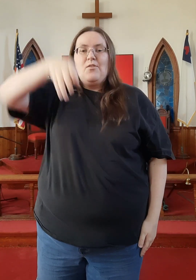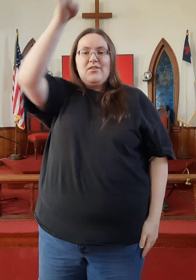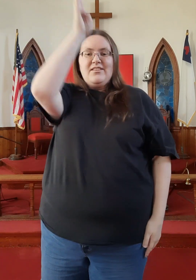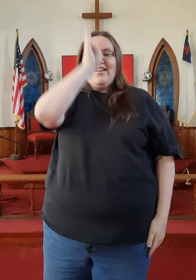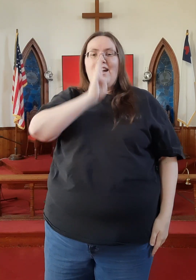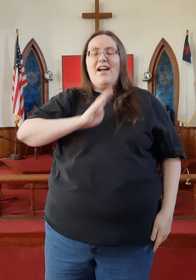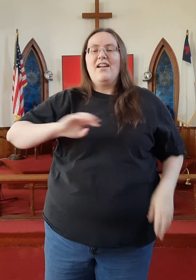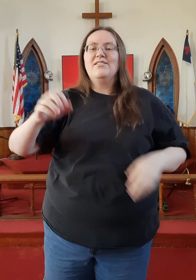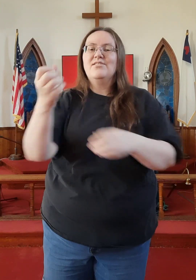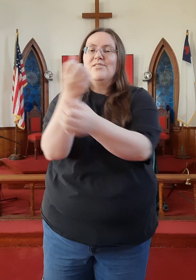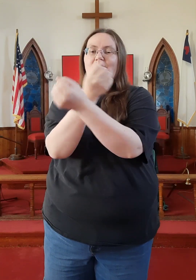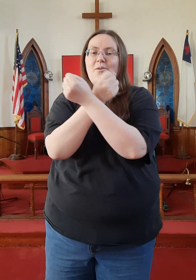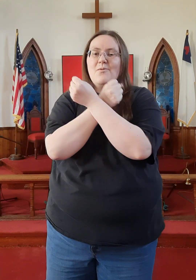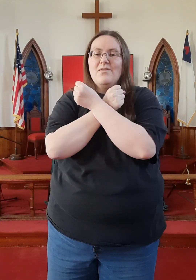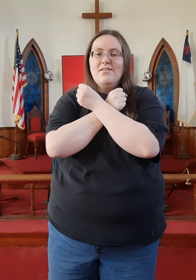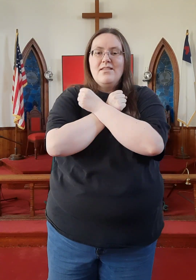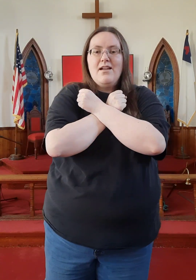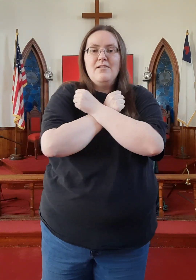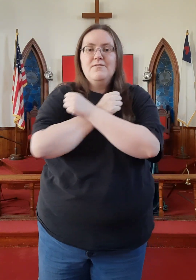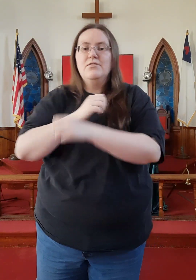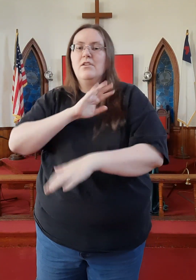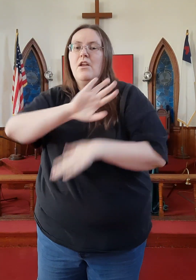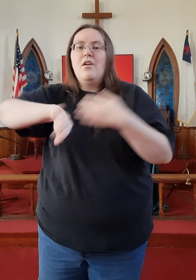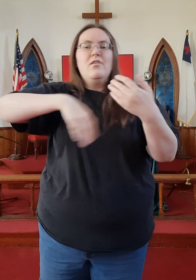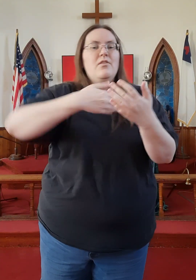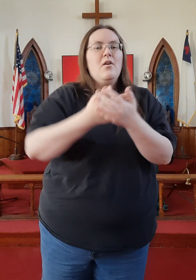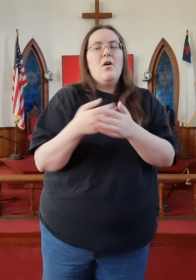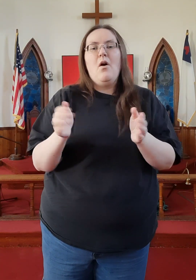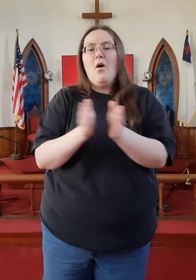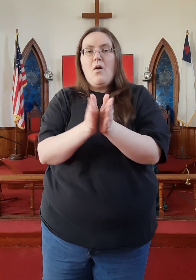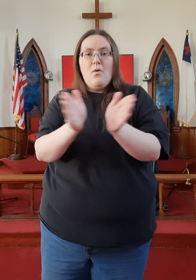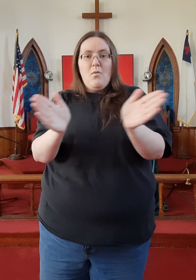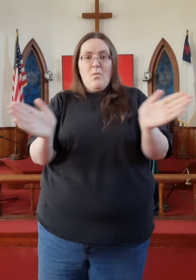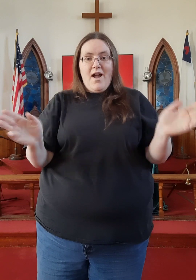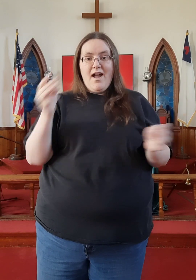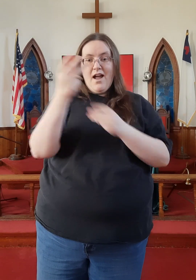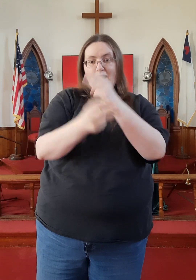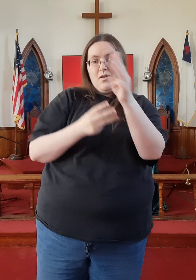For God so loved the whole wide world